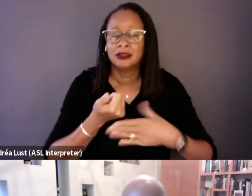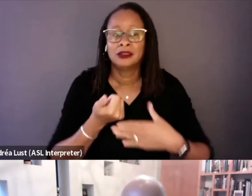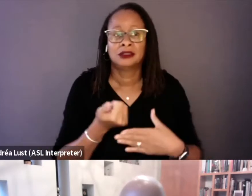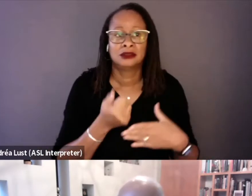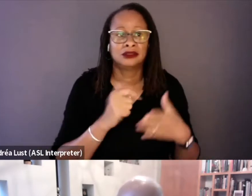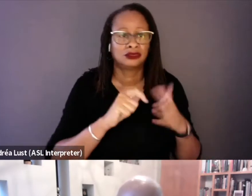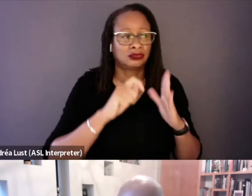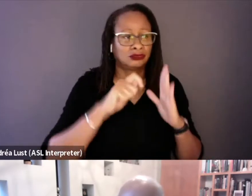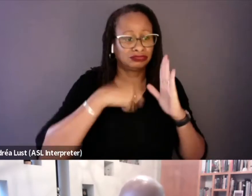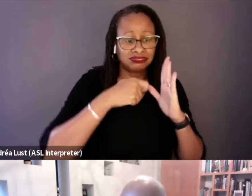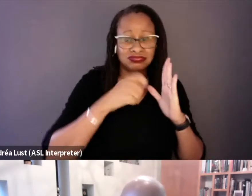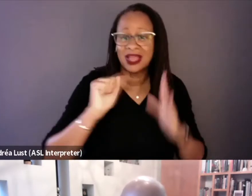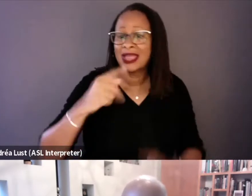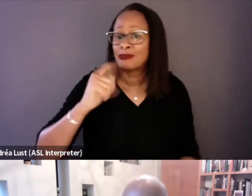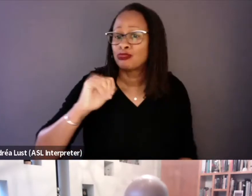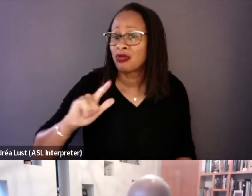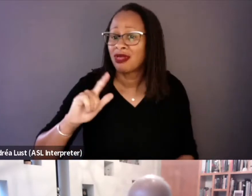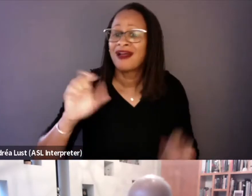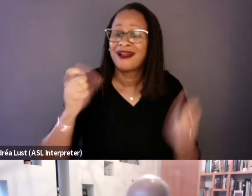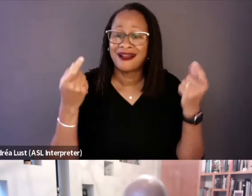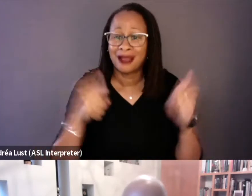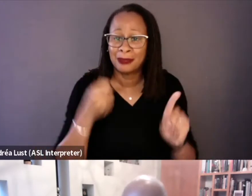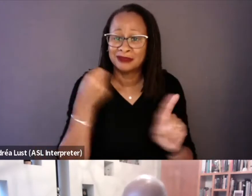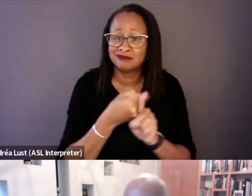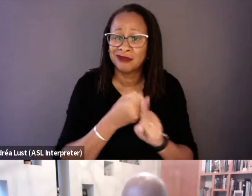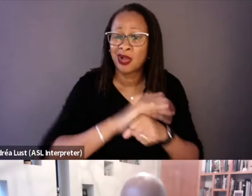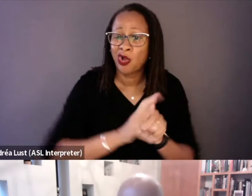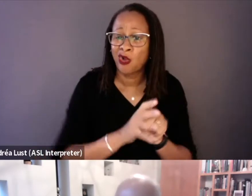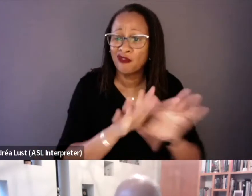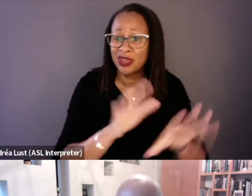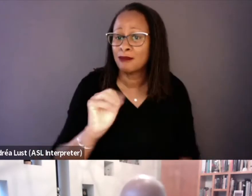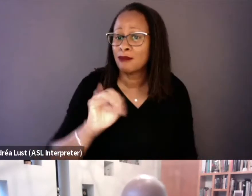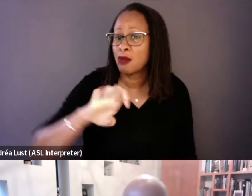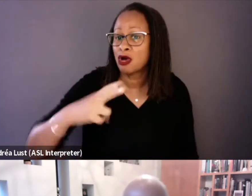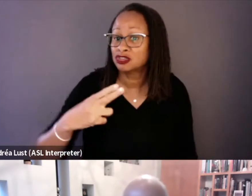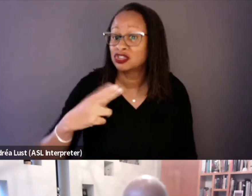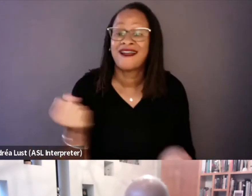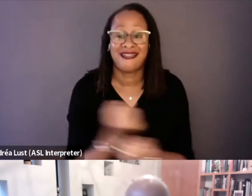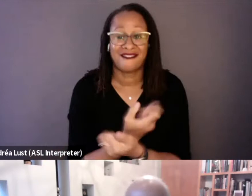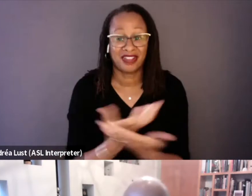and COVID broke out in March. And so the whole thing was done in a time of COVID.